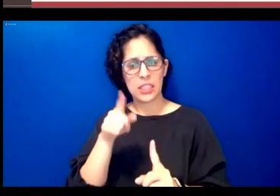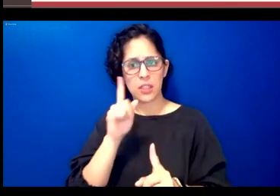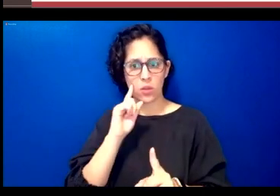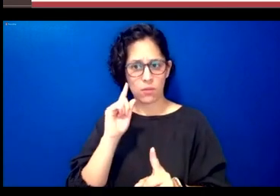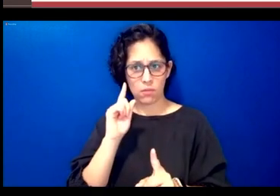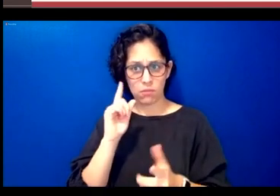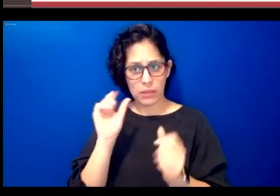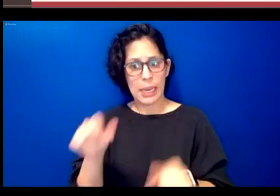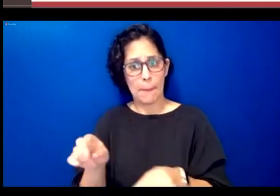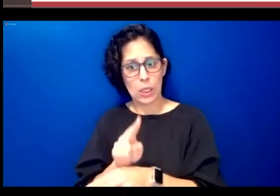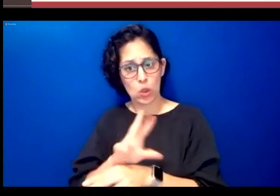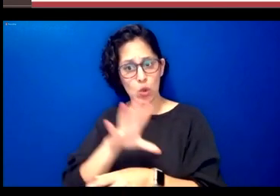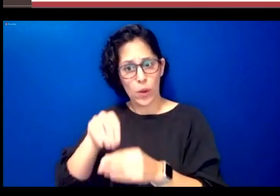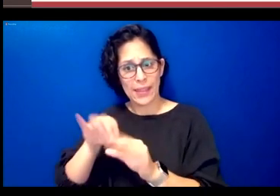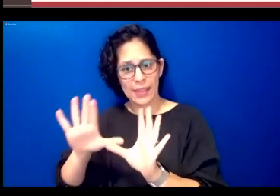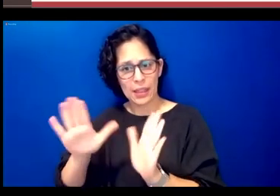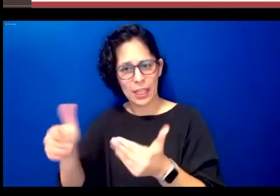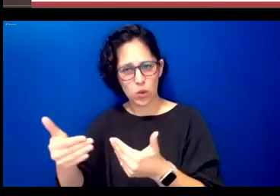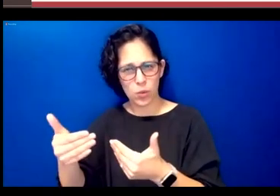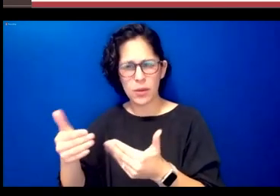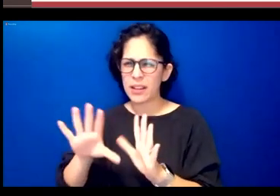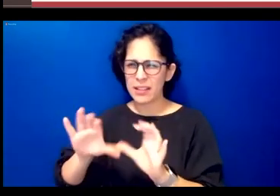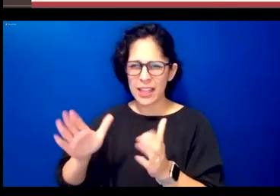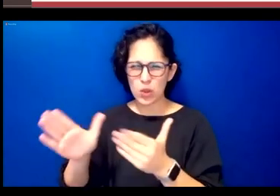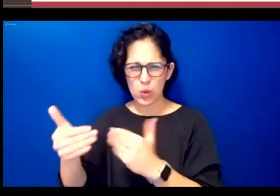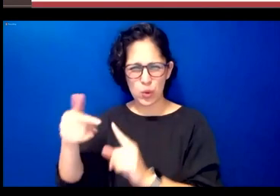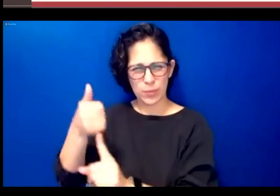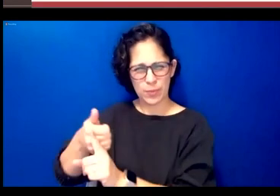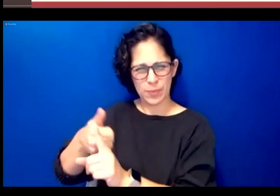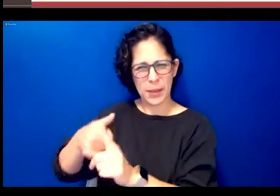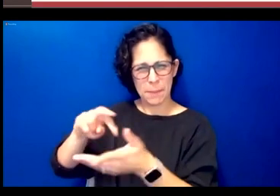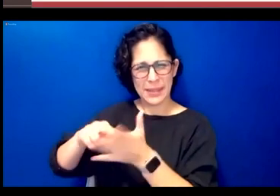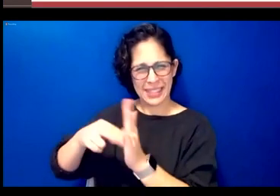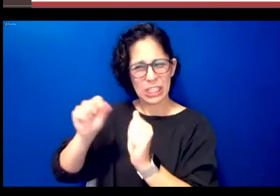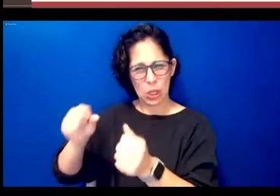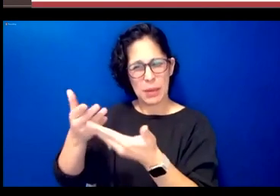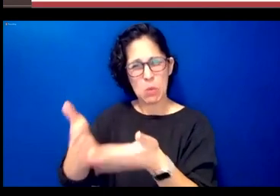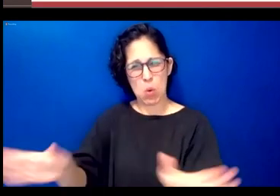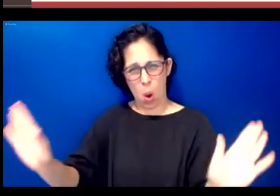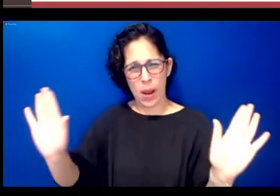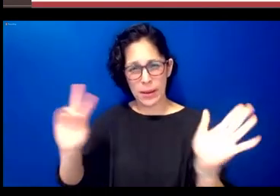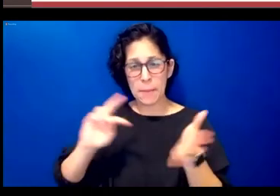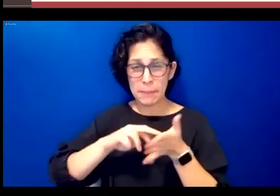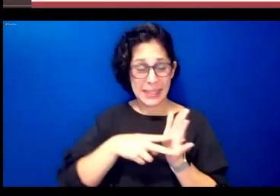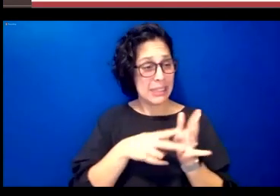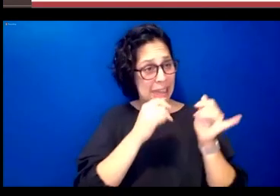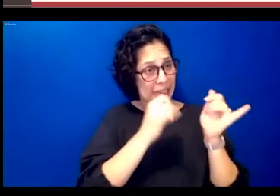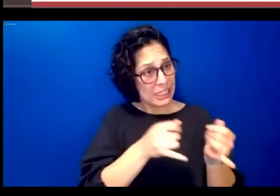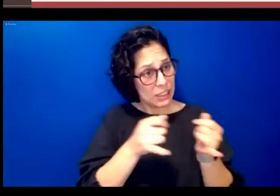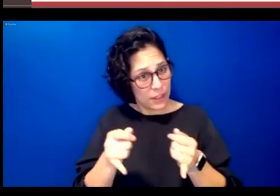the broadest sense of that term um you can take this individual sort of asynchronous